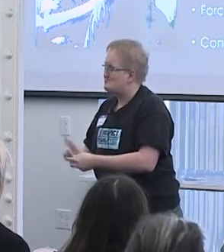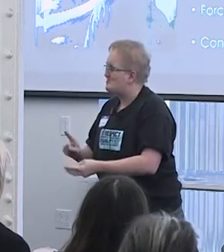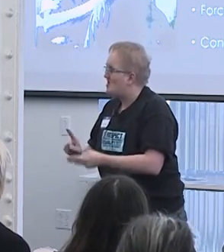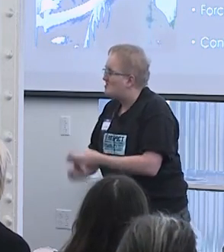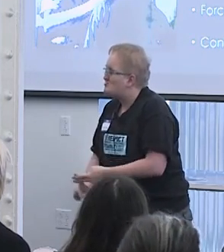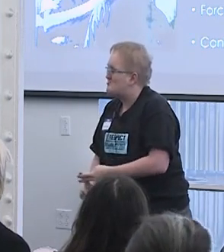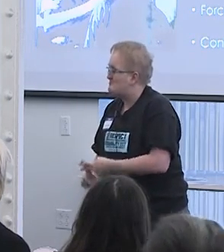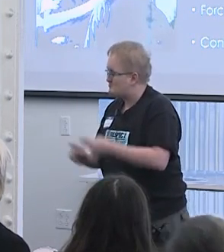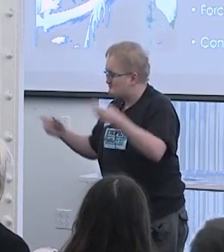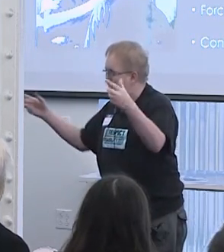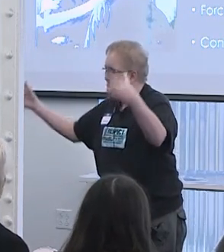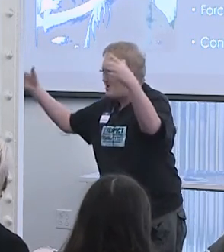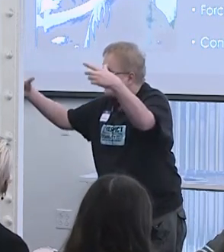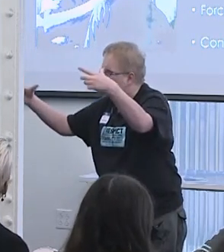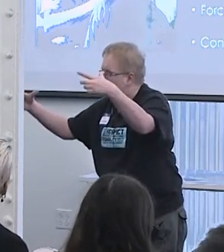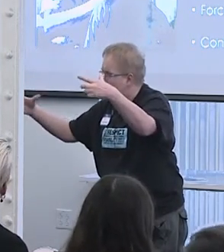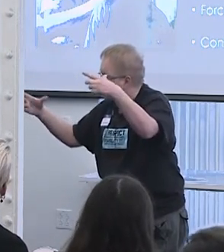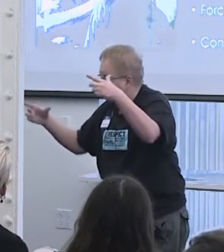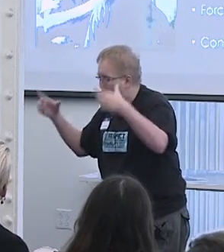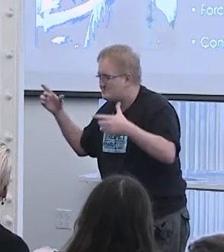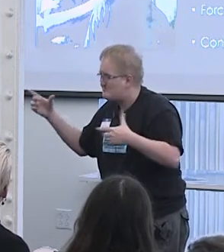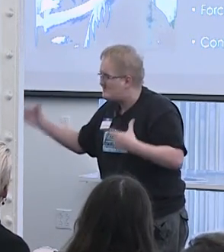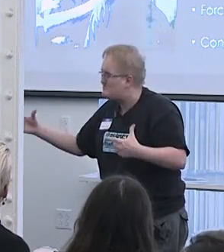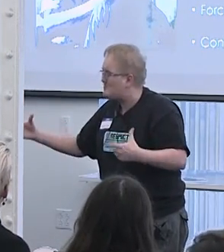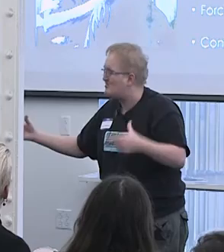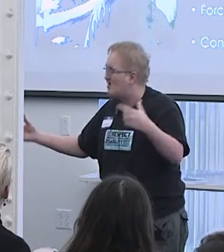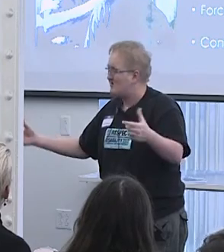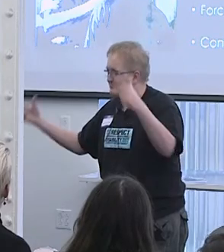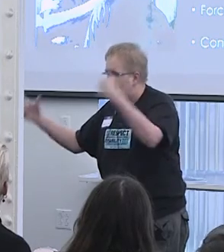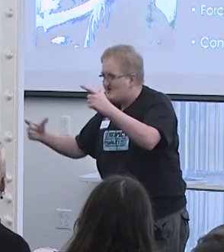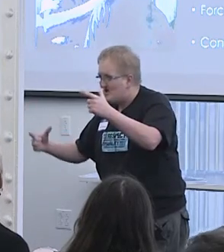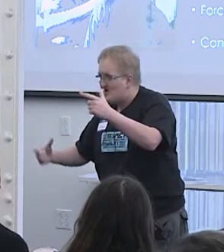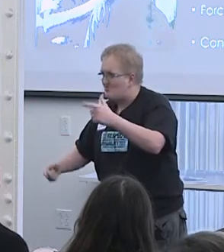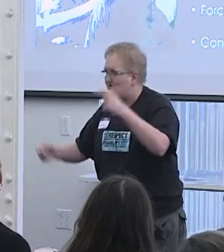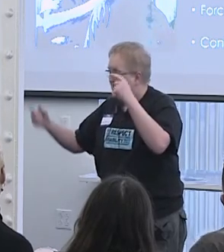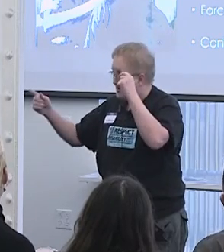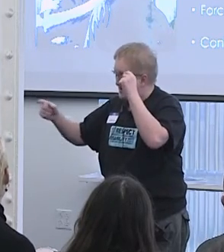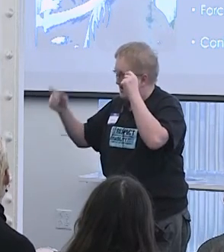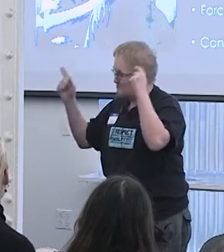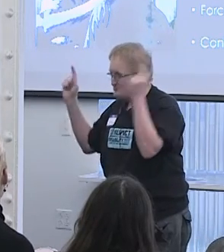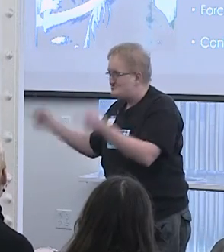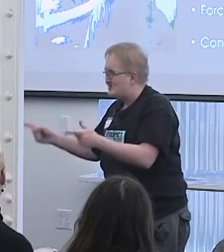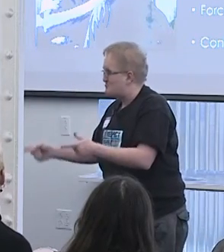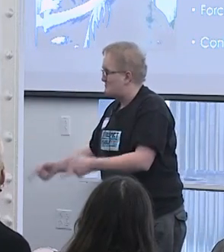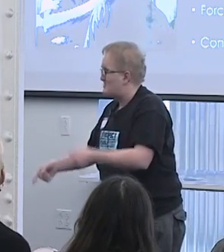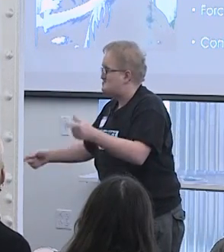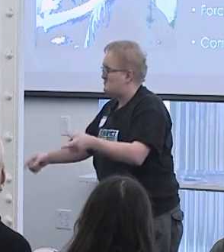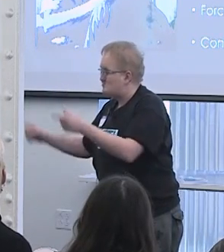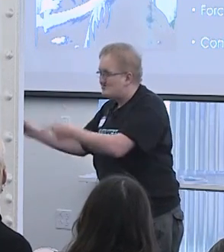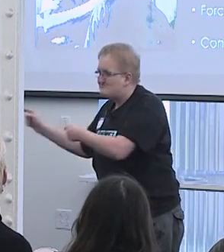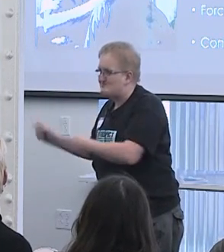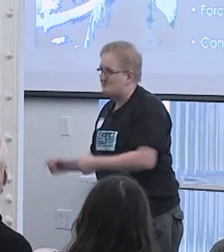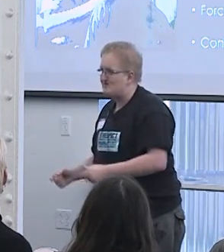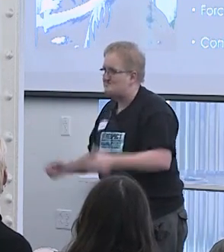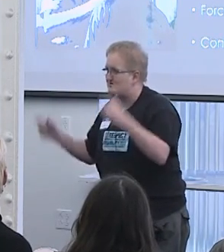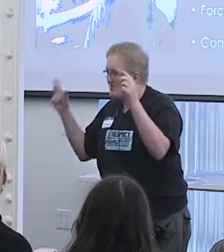long-term being locked in the same room with a bunch of people, fighting it out, food deprivation, sleep deprivation.